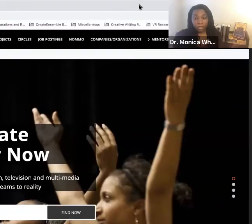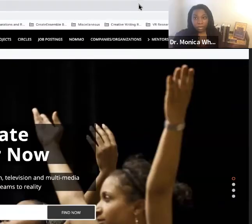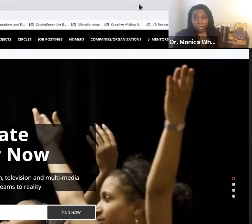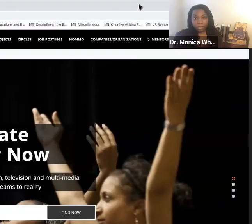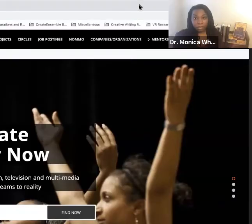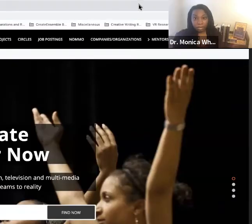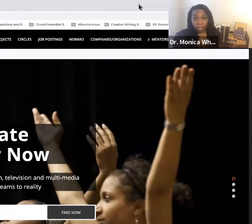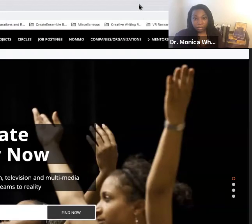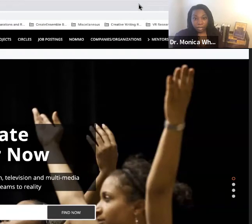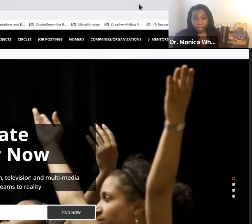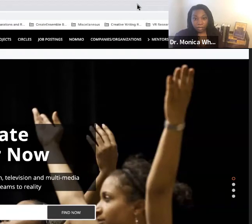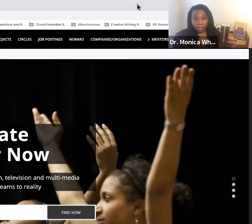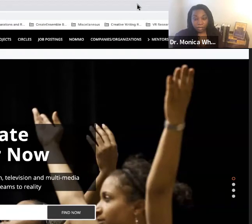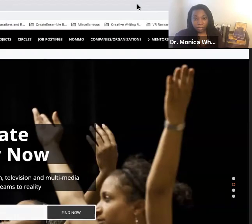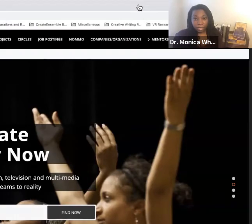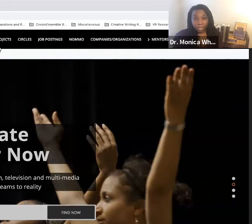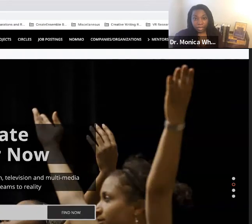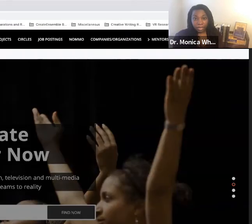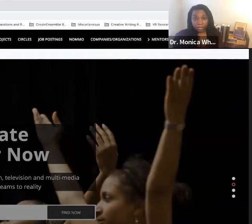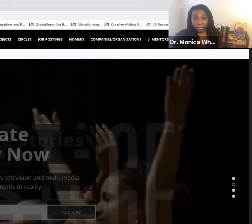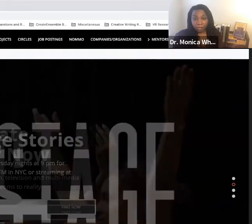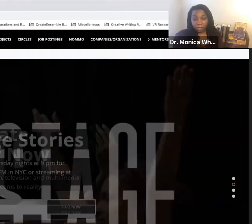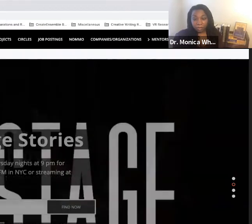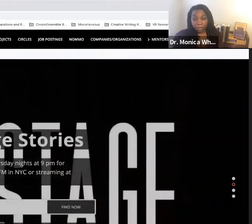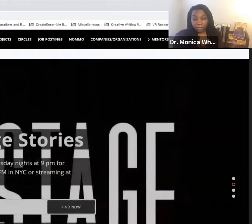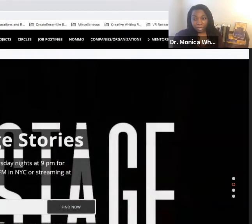All right, so this is Create Ensemble